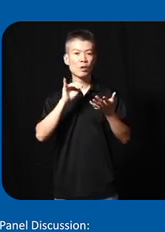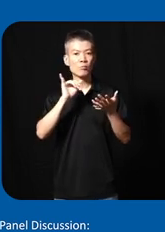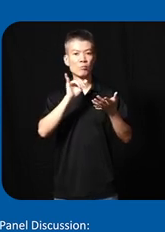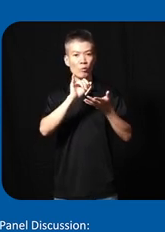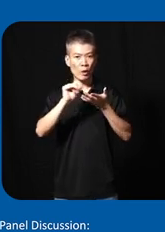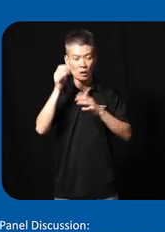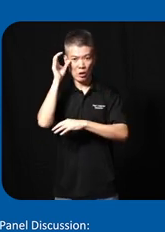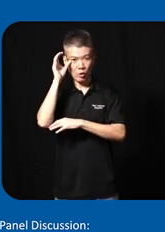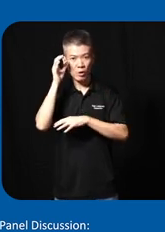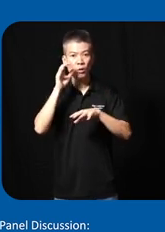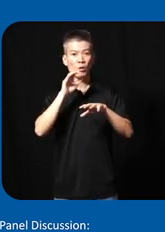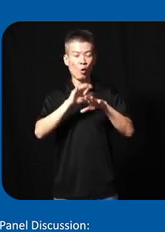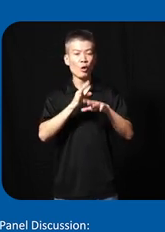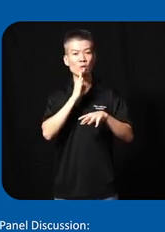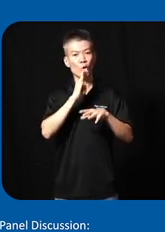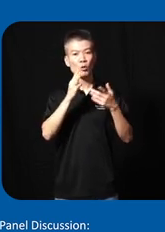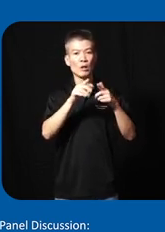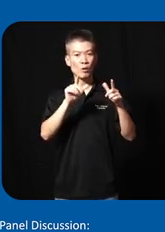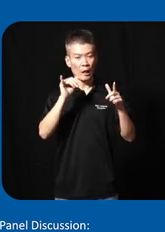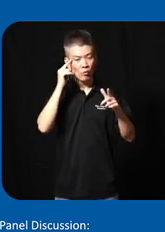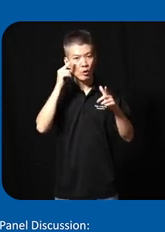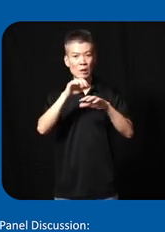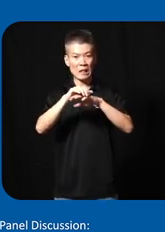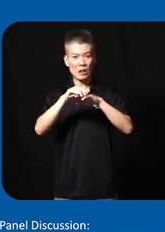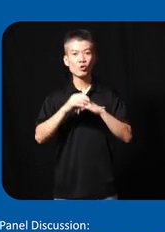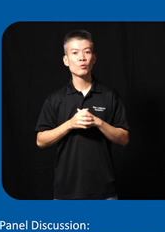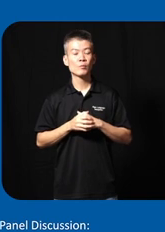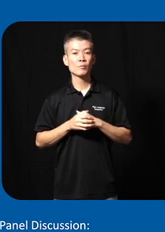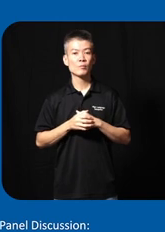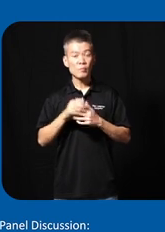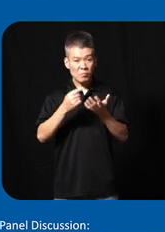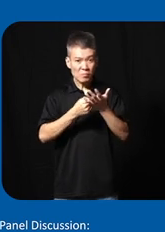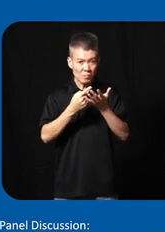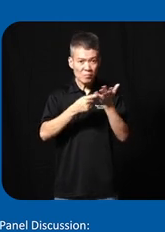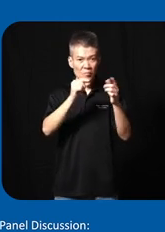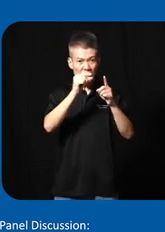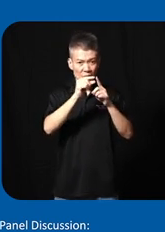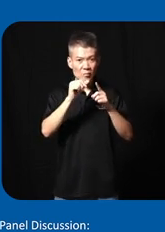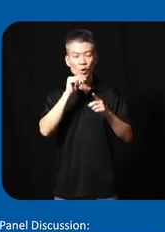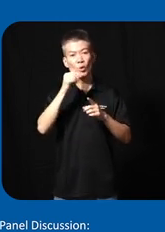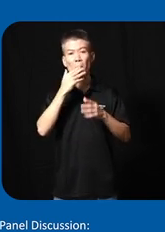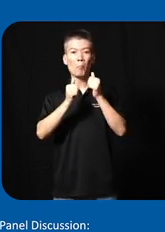trainings on spoken language like for example English so sometimes text is is not a best format